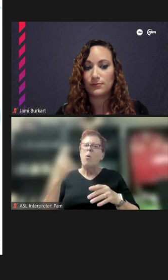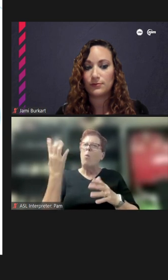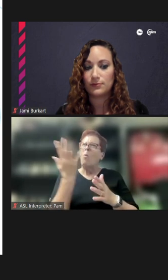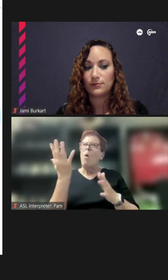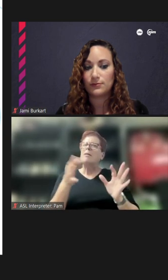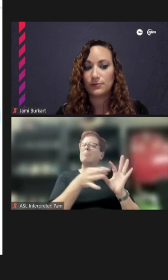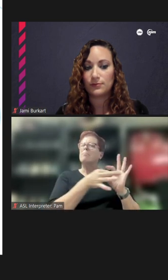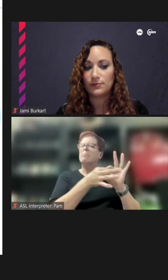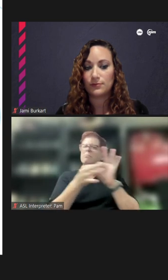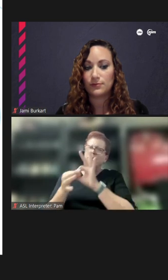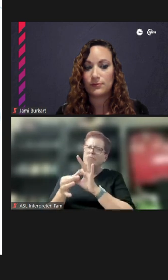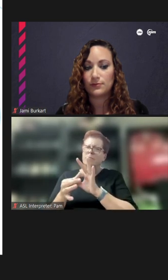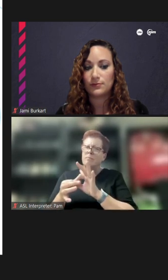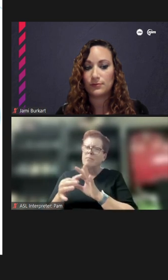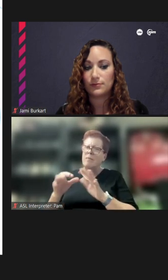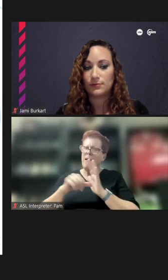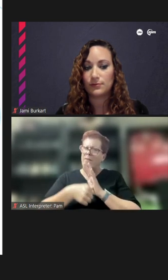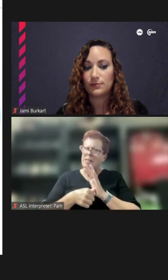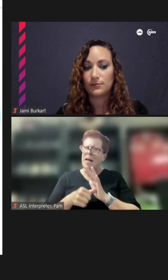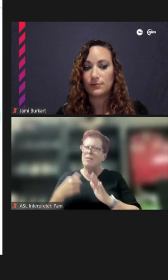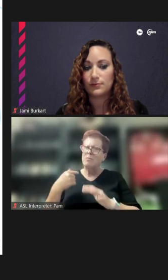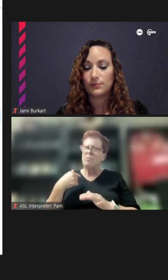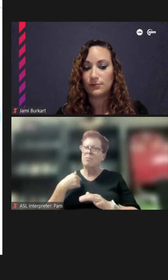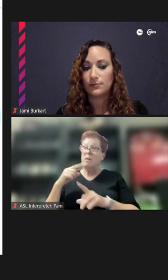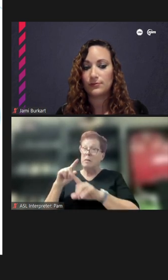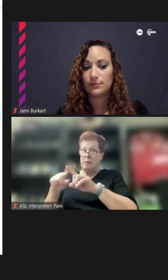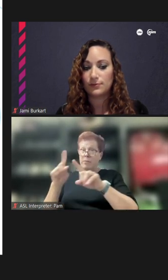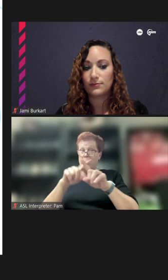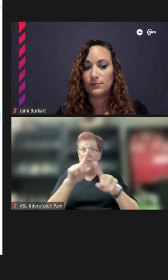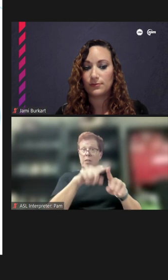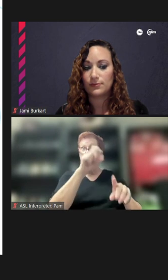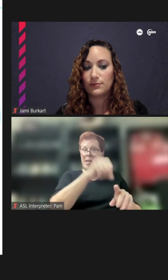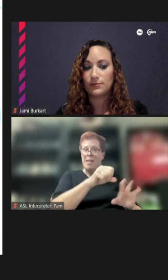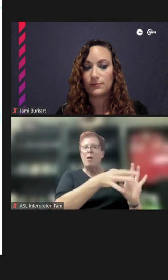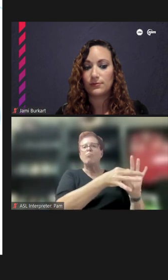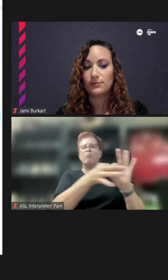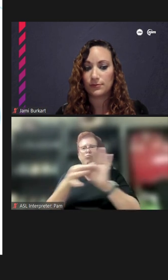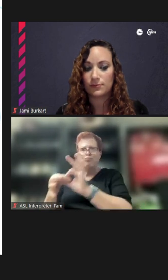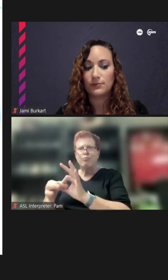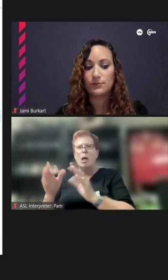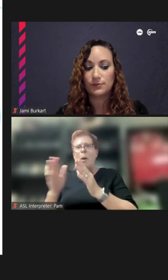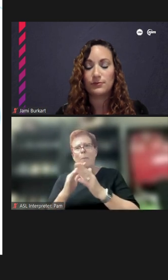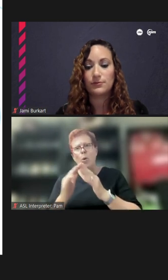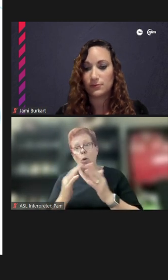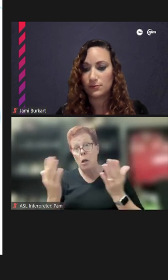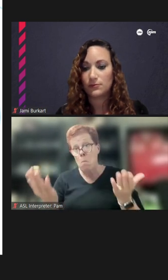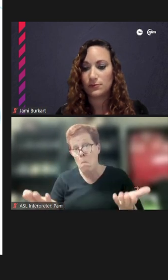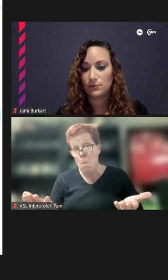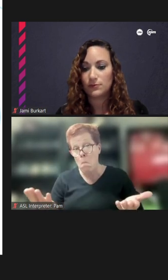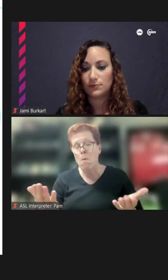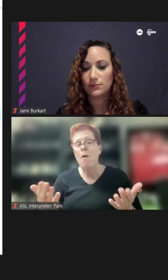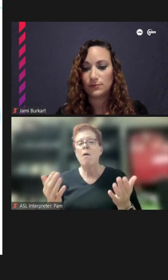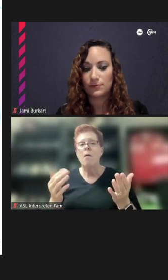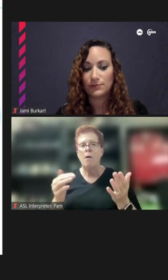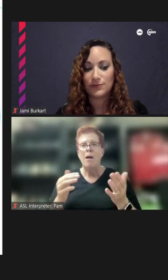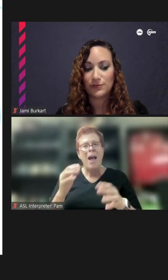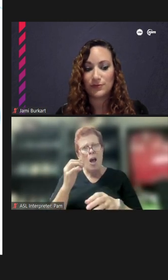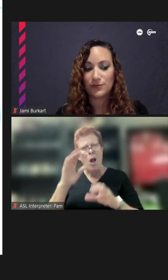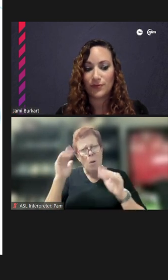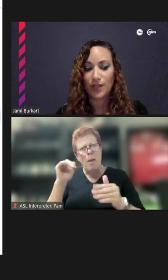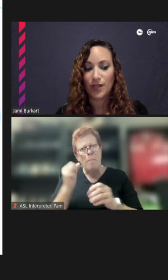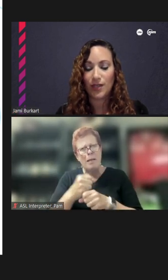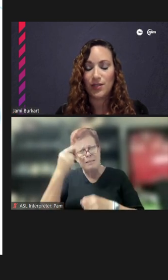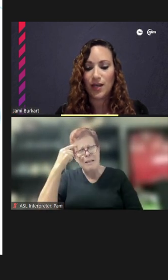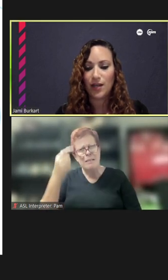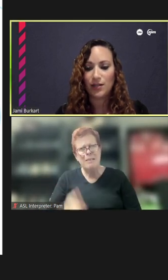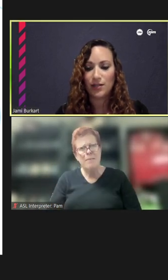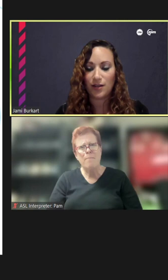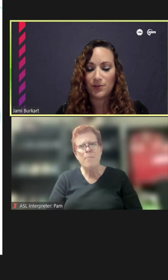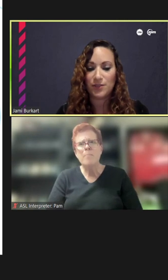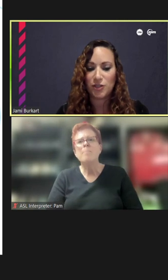together. Something that emphasizes that this is a community, like -- I hope that makes sense. Yeah.